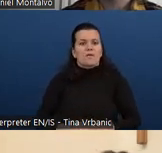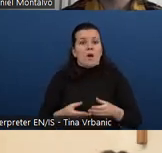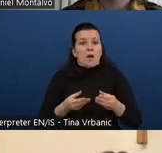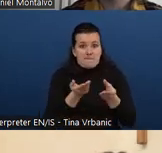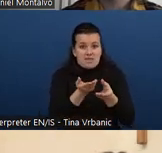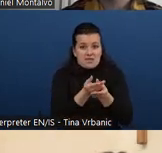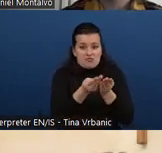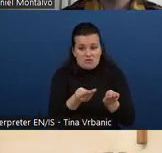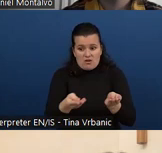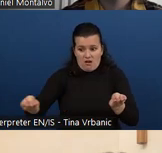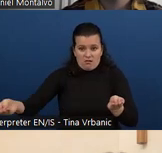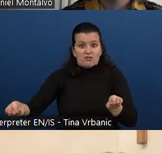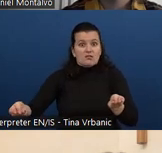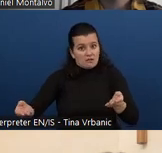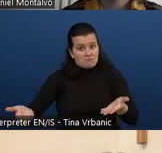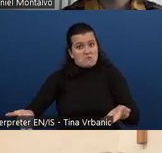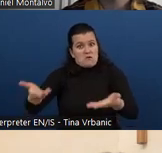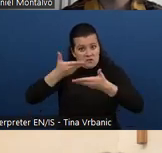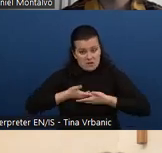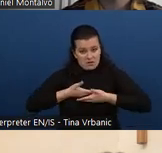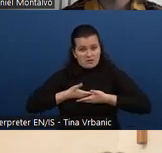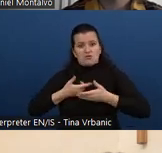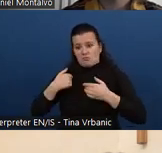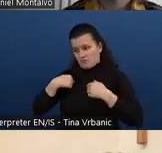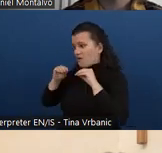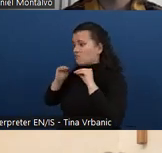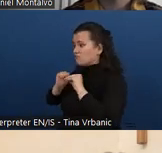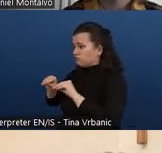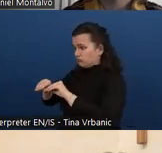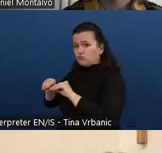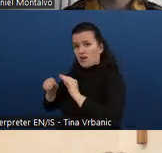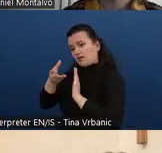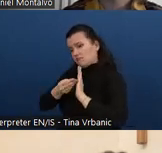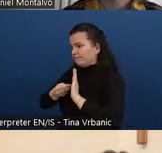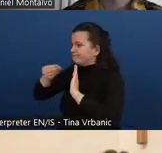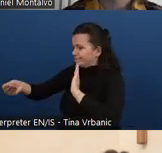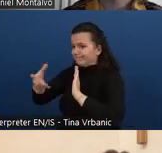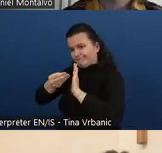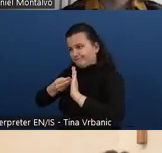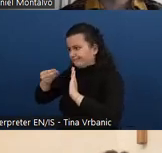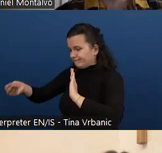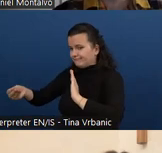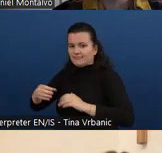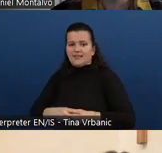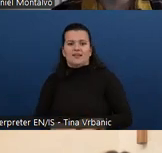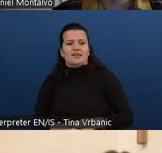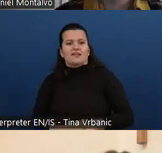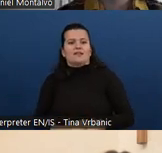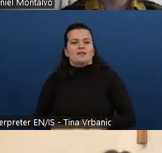So and there is a license that you could go through if there is questions. But definitely you are allowed.